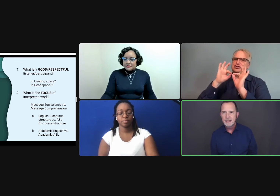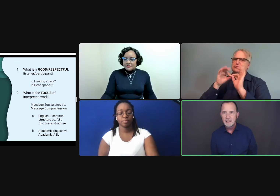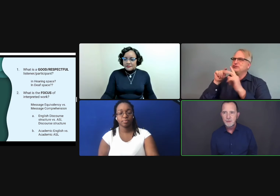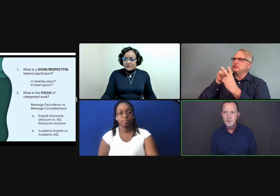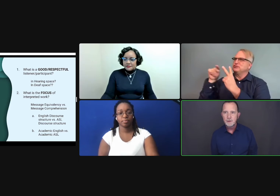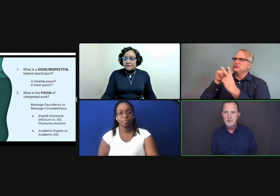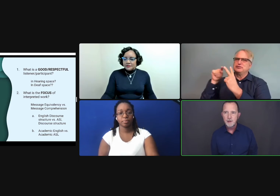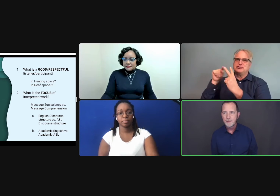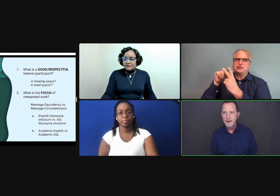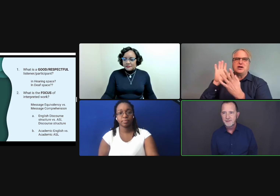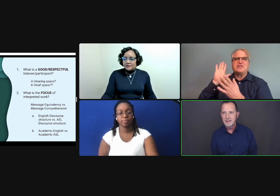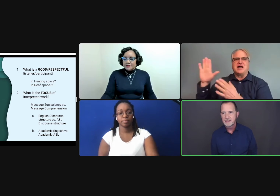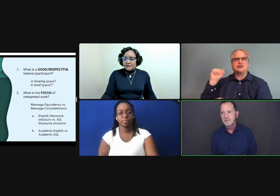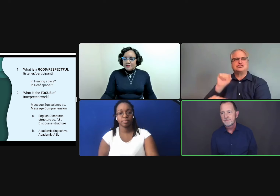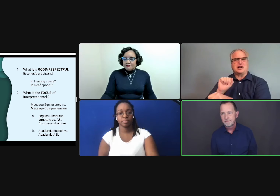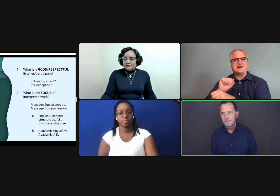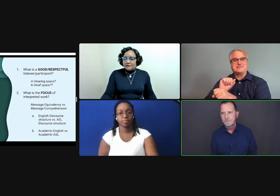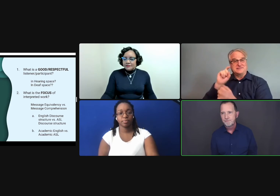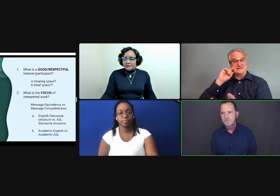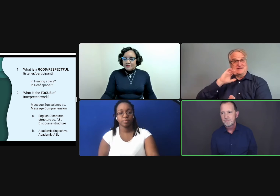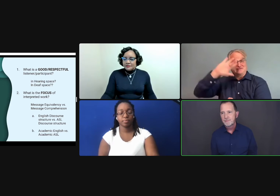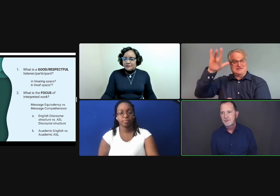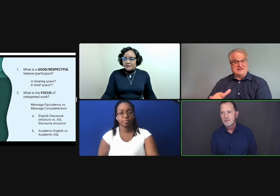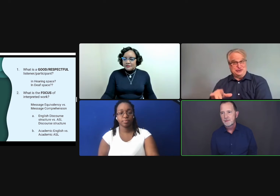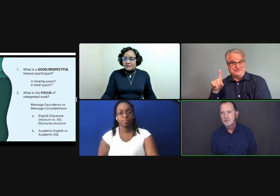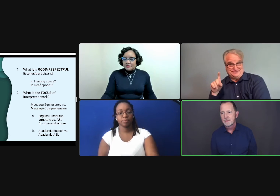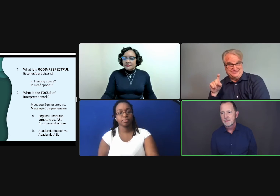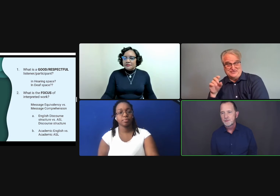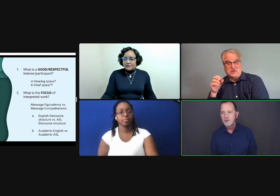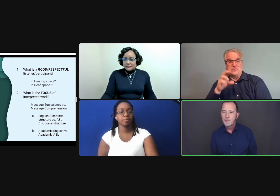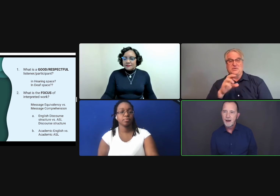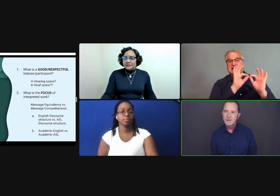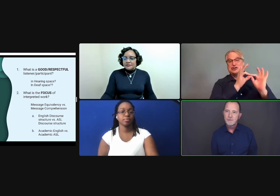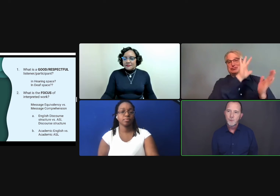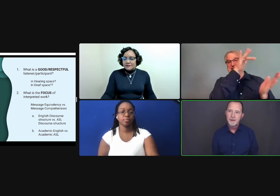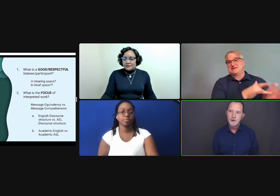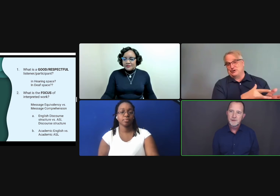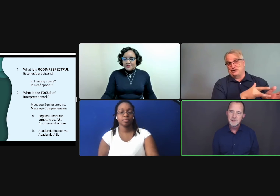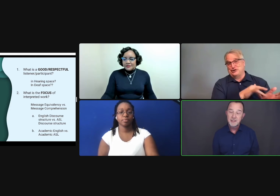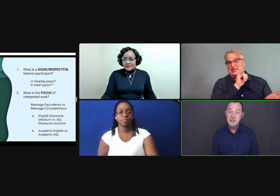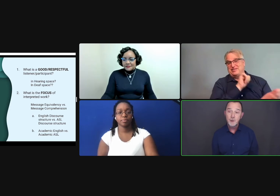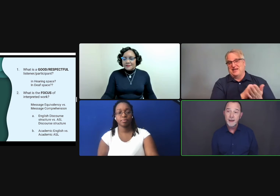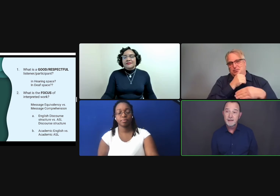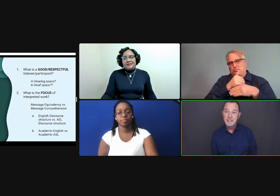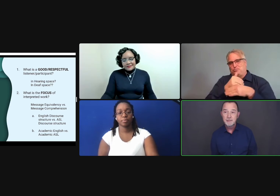And then we will talk about this. We'll talk about whether the traditional way of team